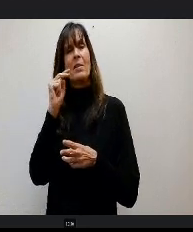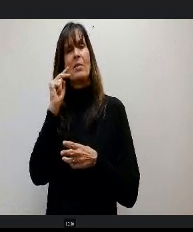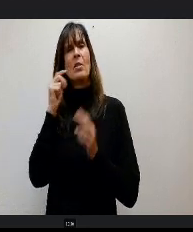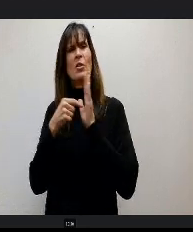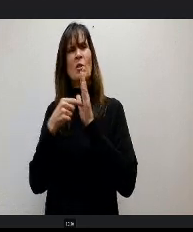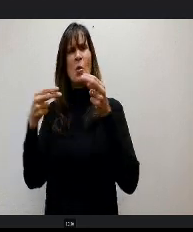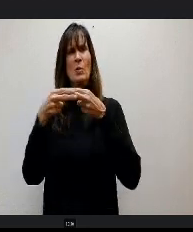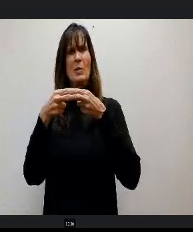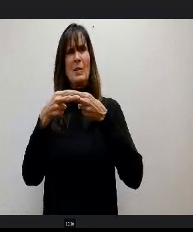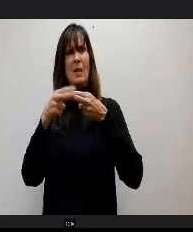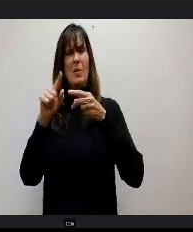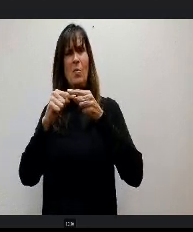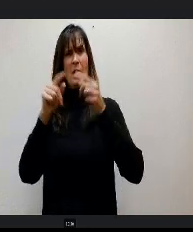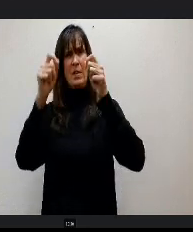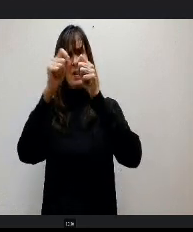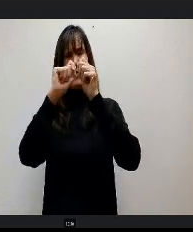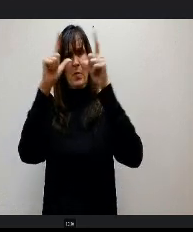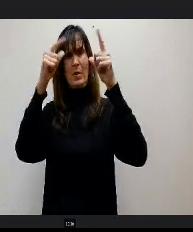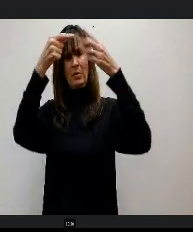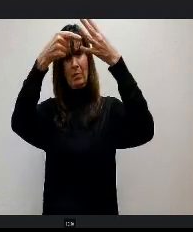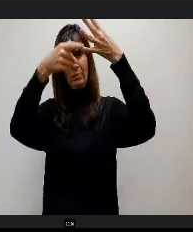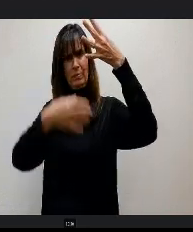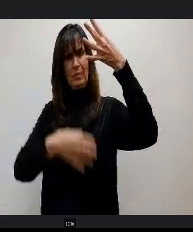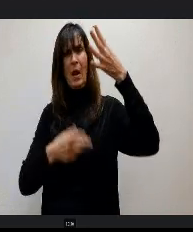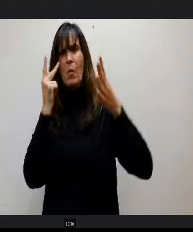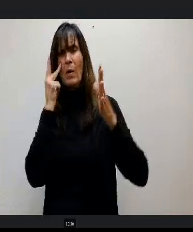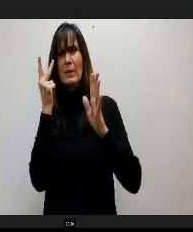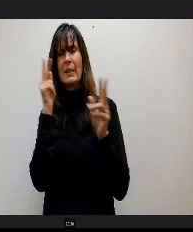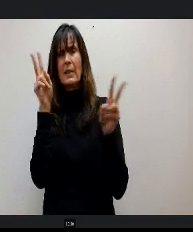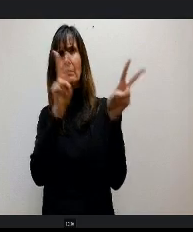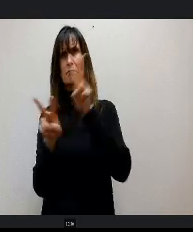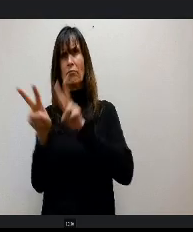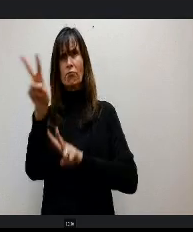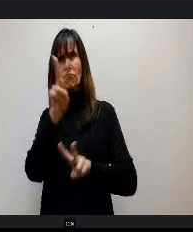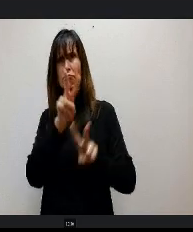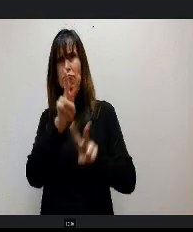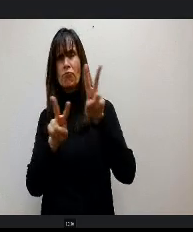still like to take another look at it to digest all of it and just hit some of the main points.